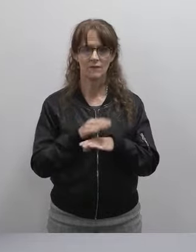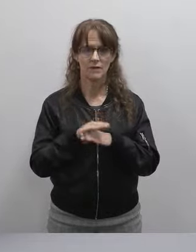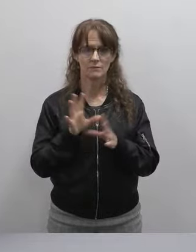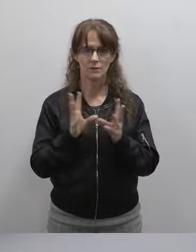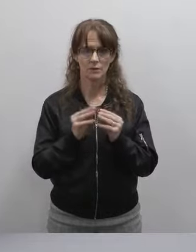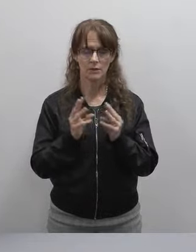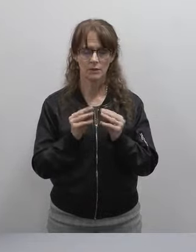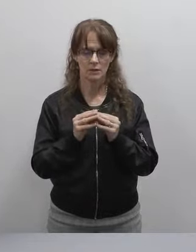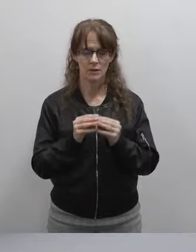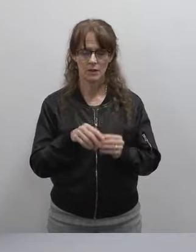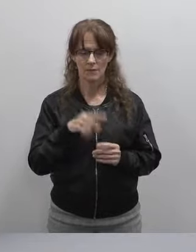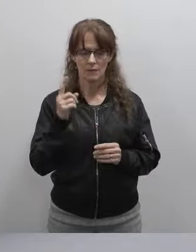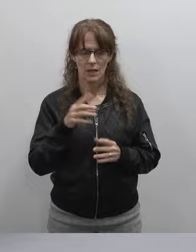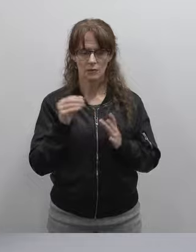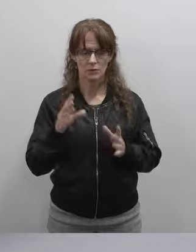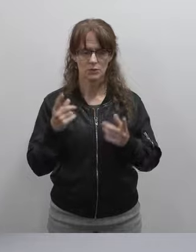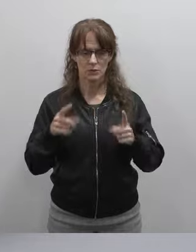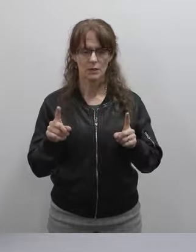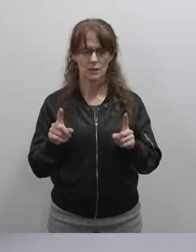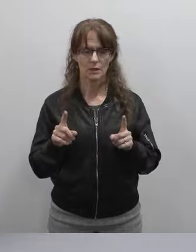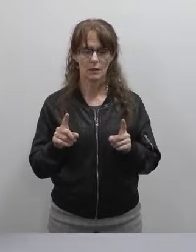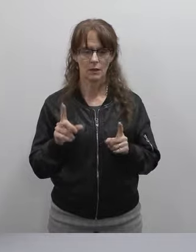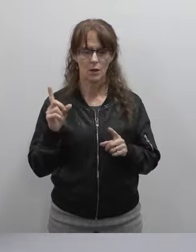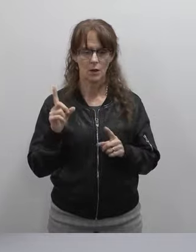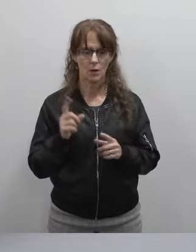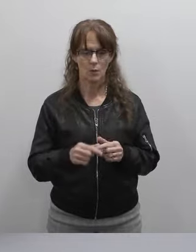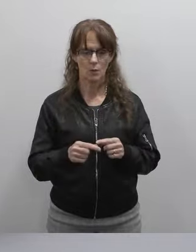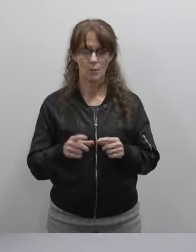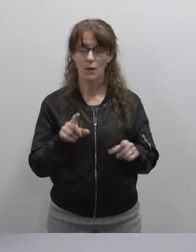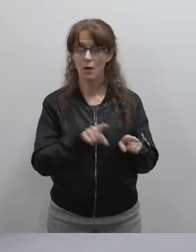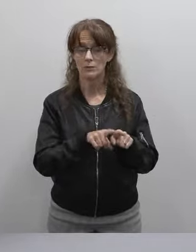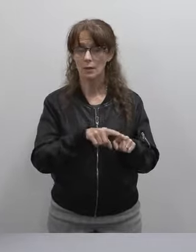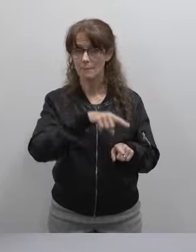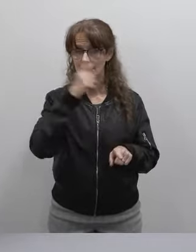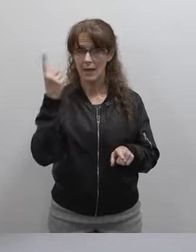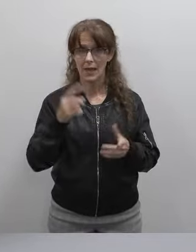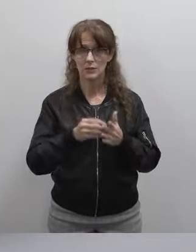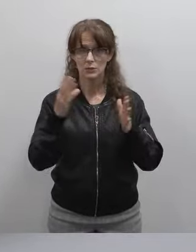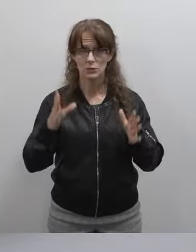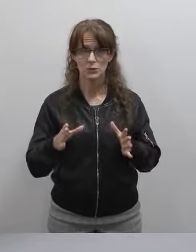Black Student Achievement Advisory. I do wanna just take one step back. The Black Student Achievement Initiative